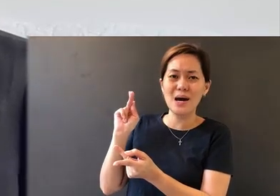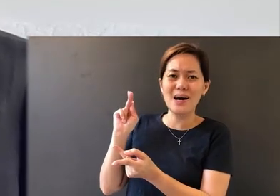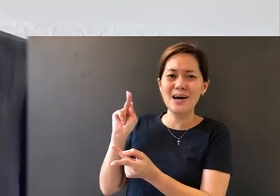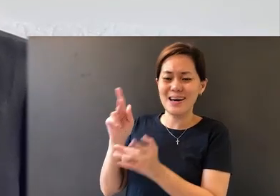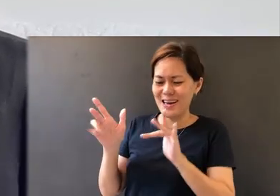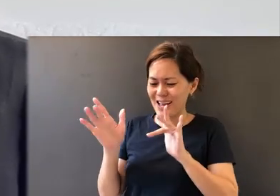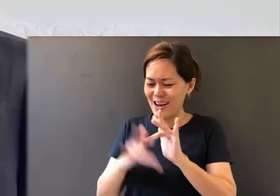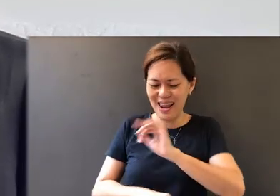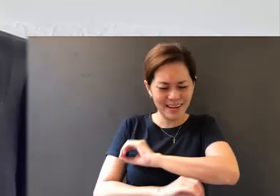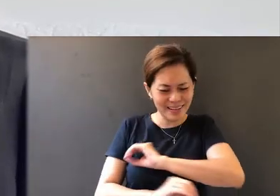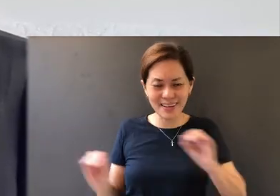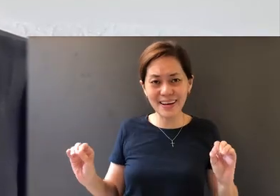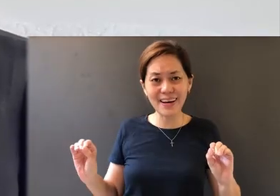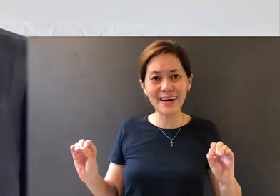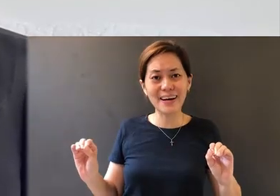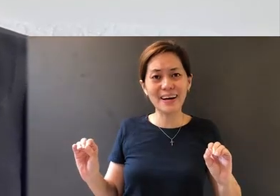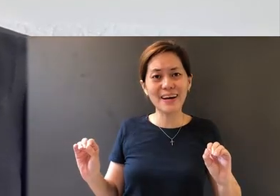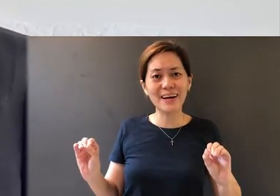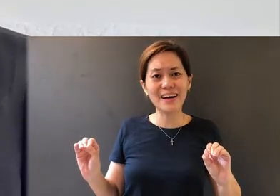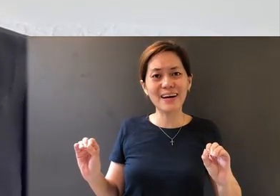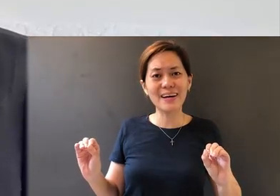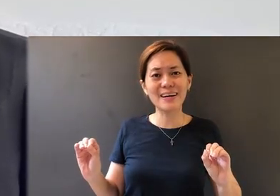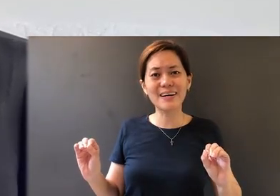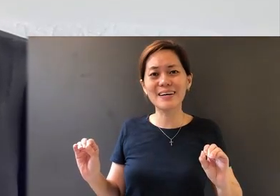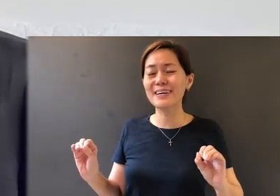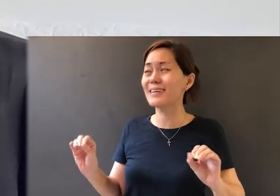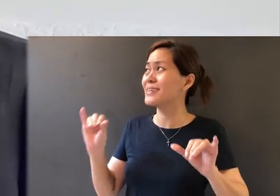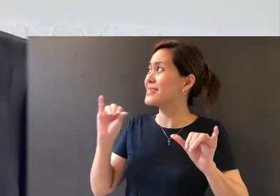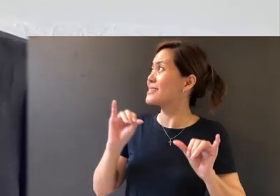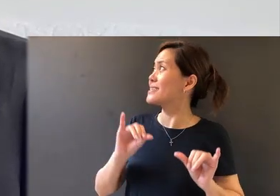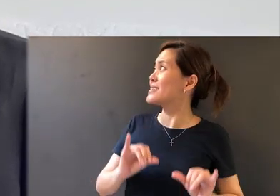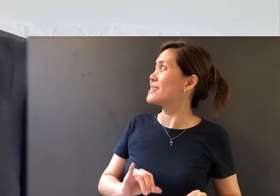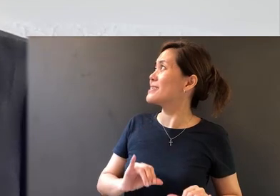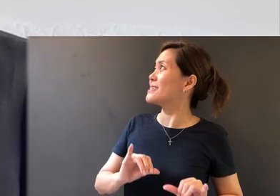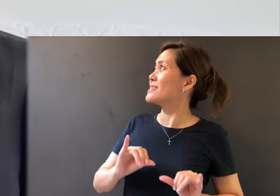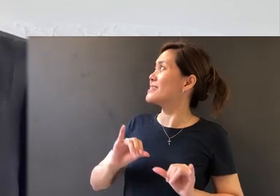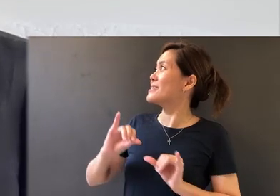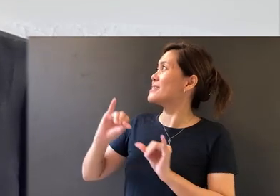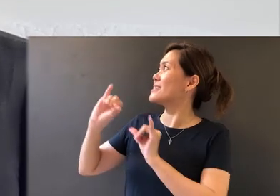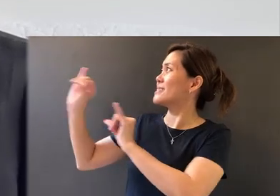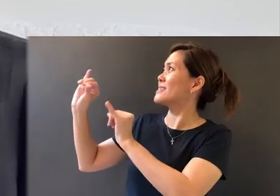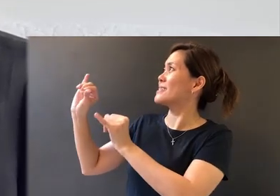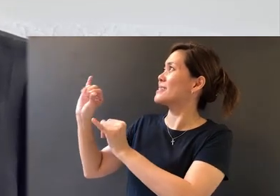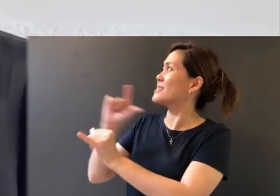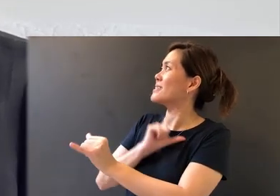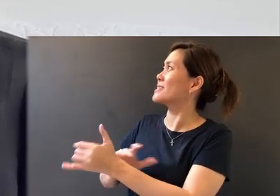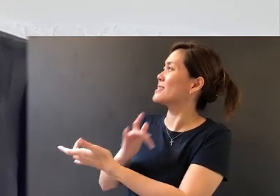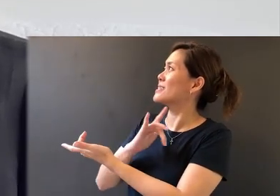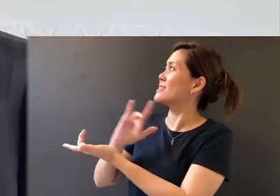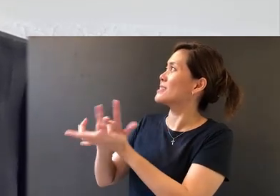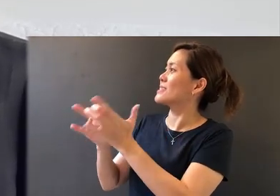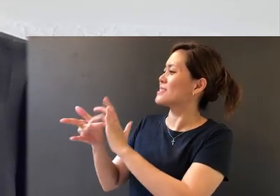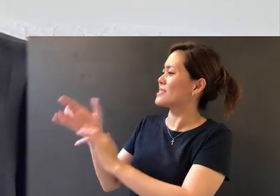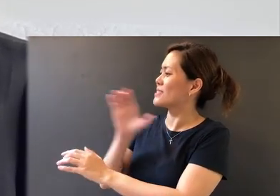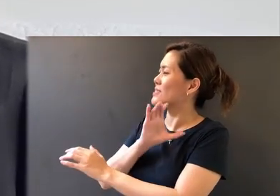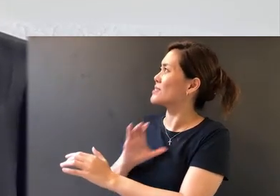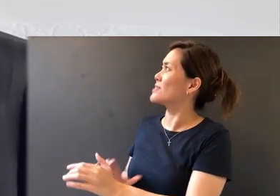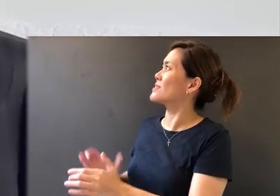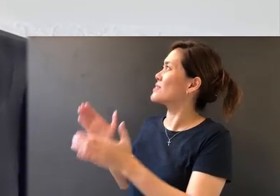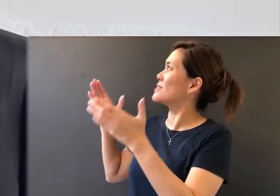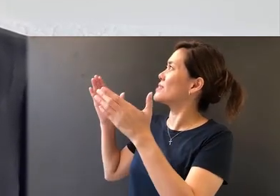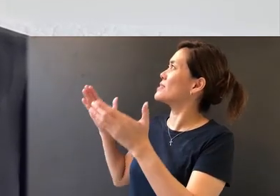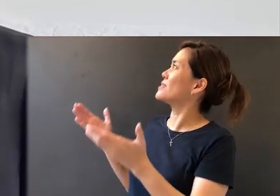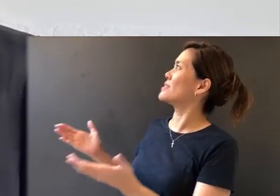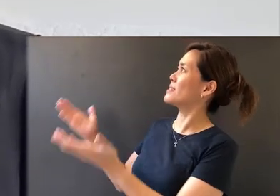lacking in nothing, in the likeness of our Lord and Savior, Jesus Christ.